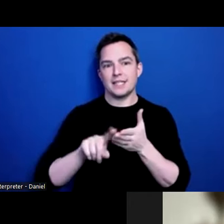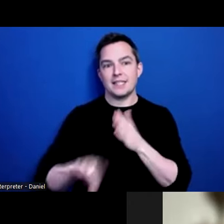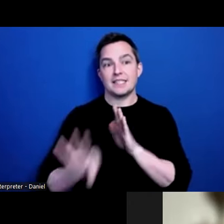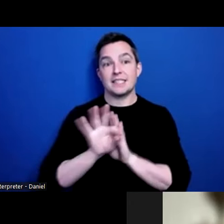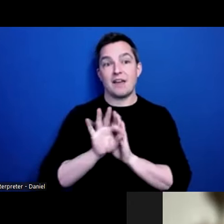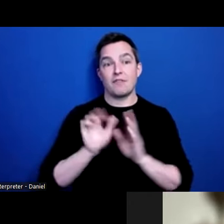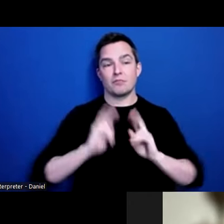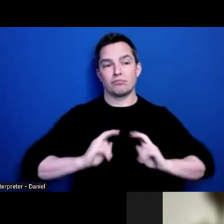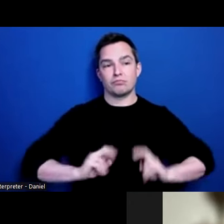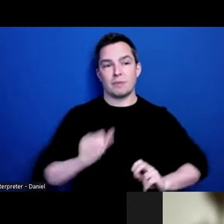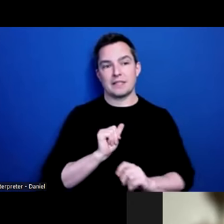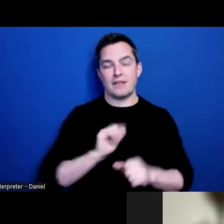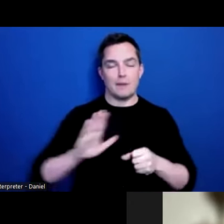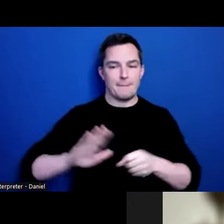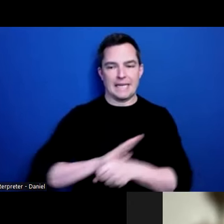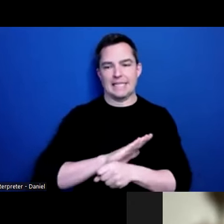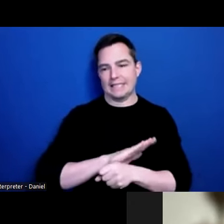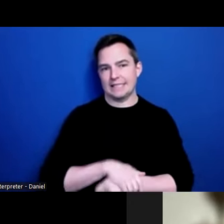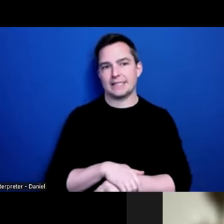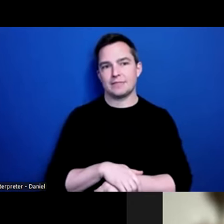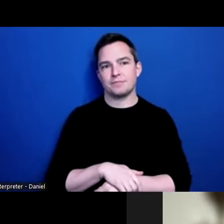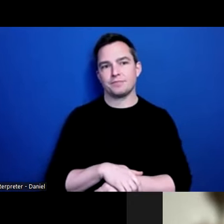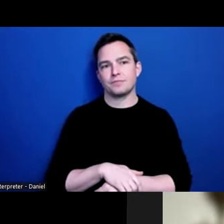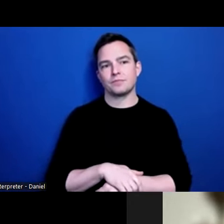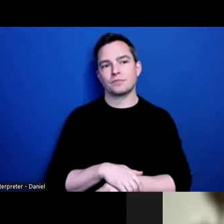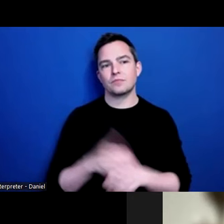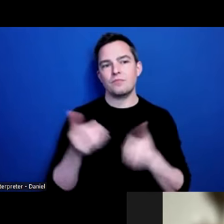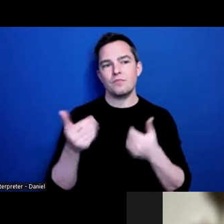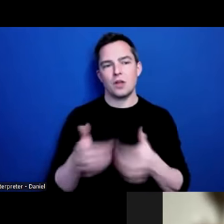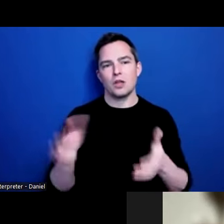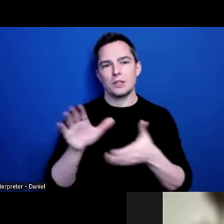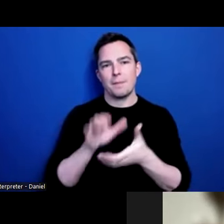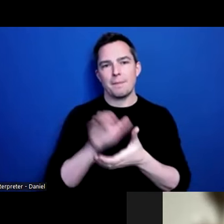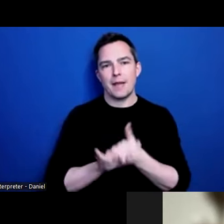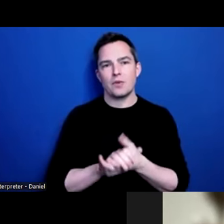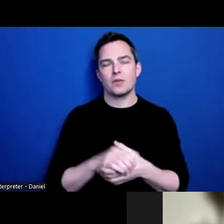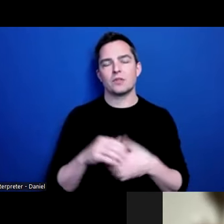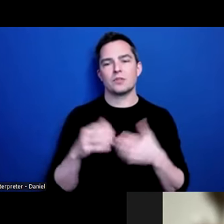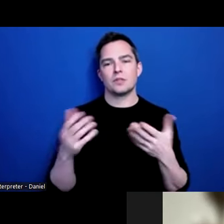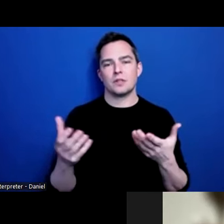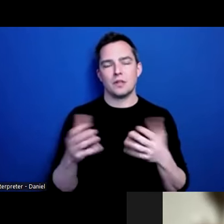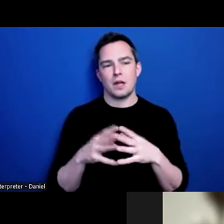completely. Lost a marriage, the whole thing, you know, .